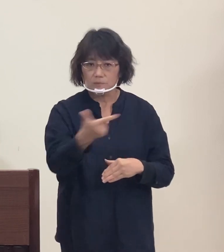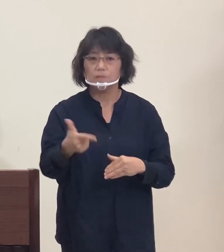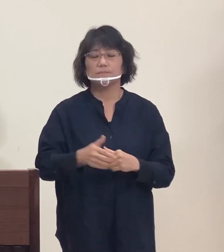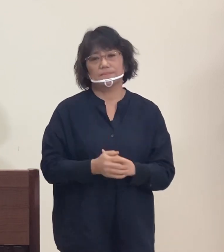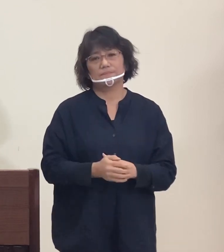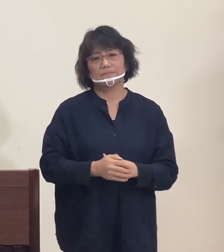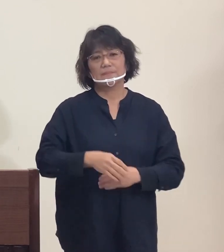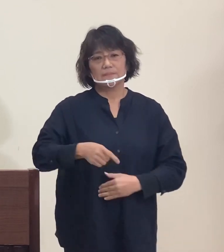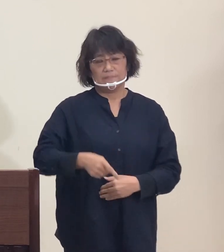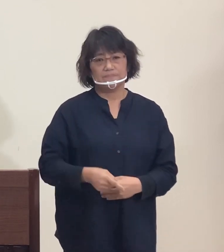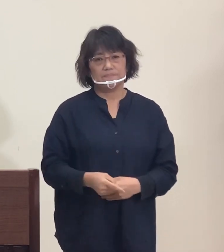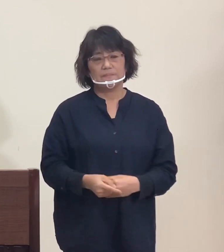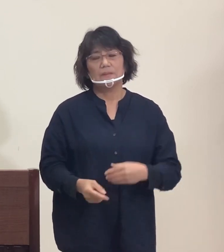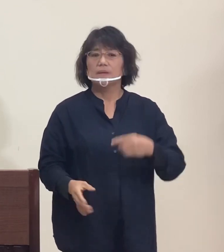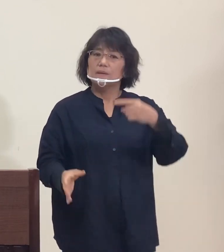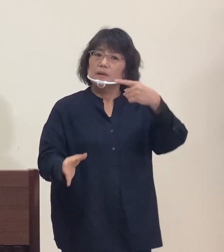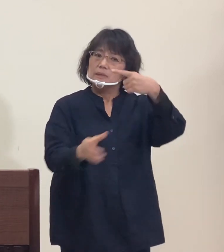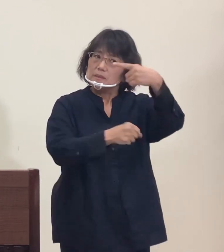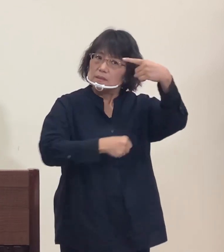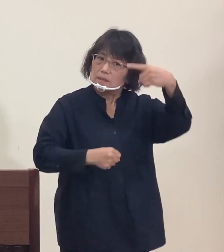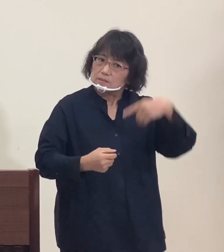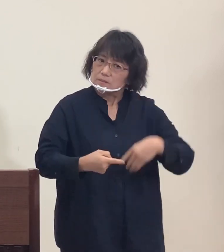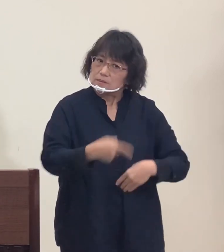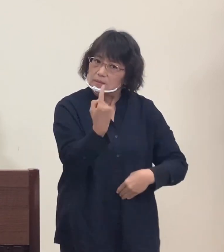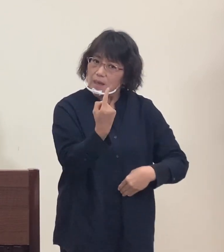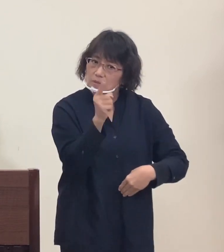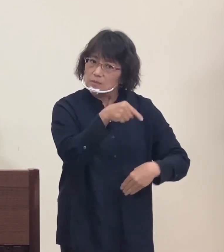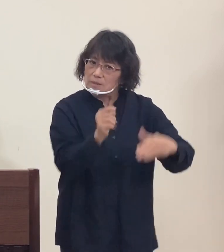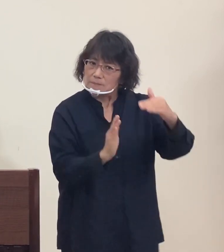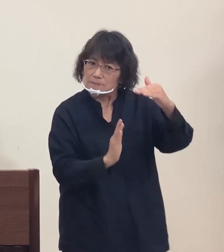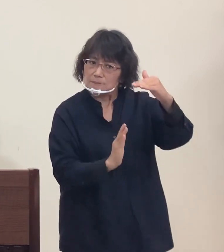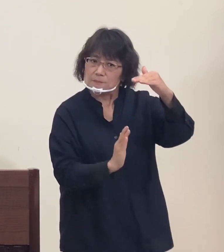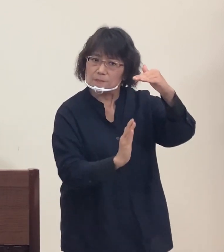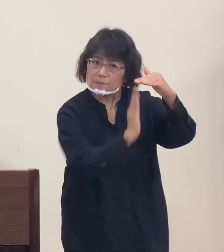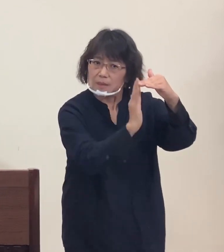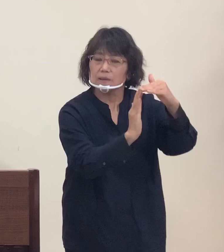closing in on 100 cases in one month.